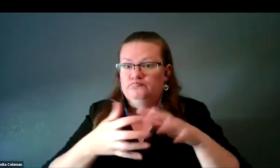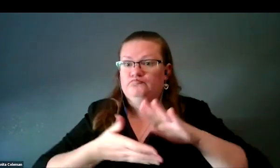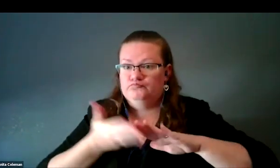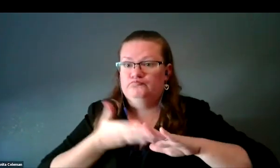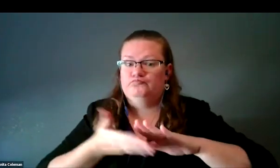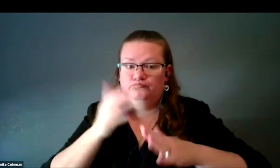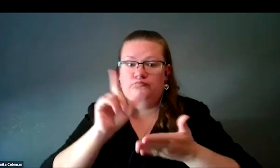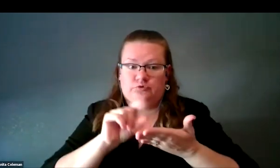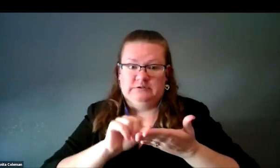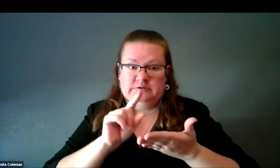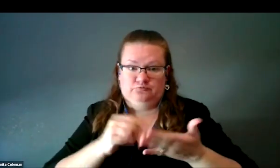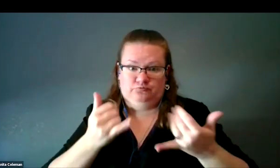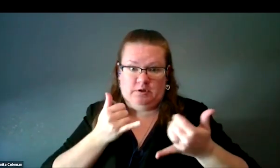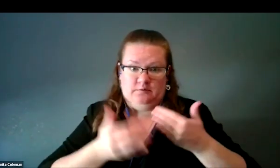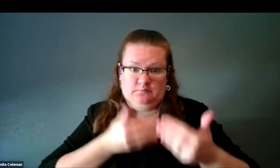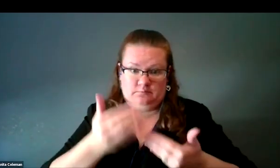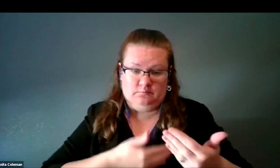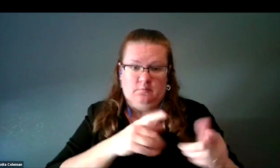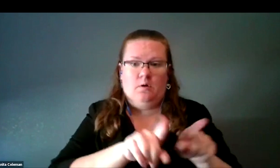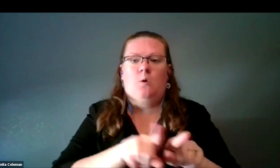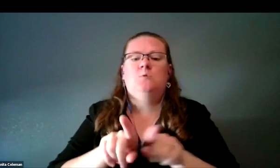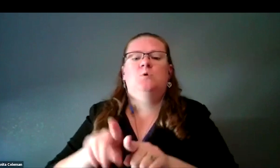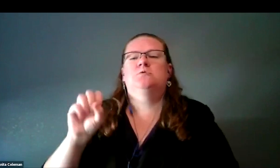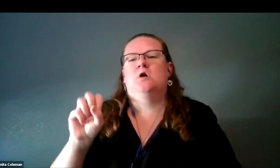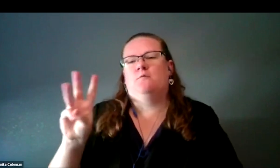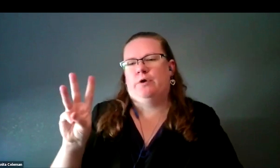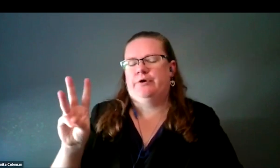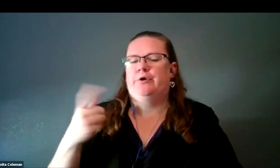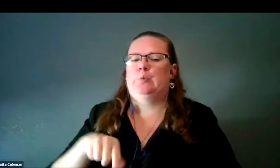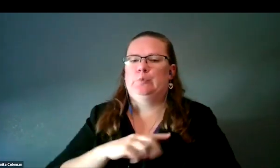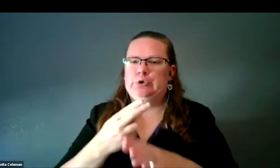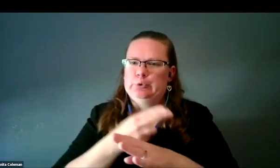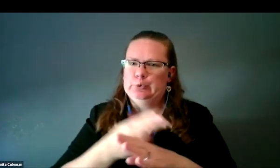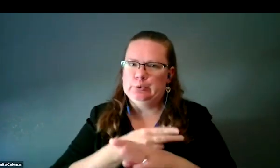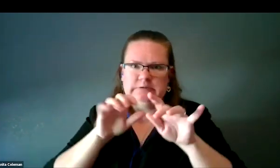Also, the software where we bring the print file in,